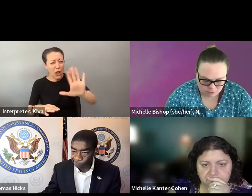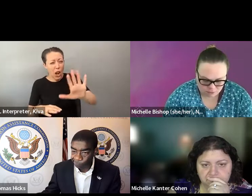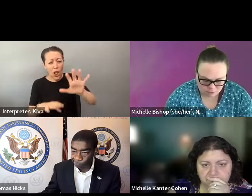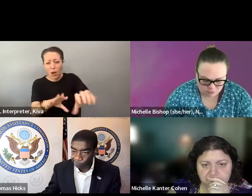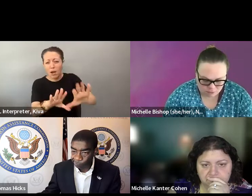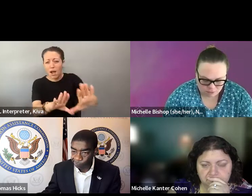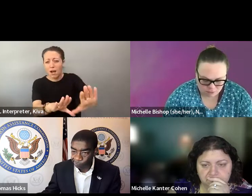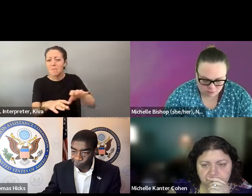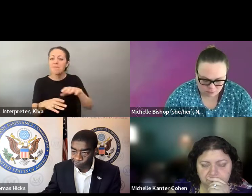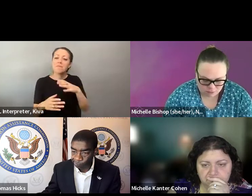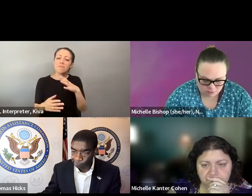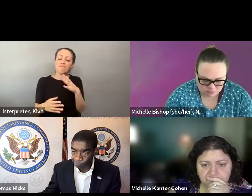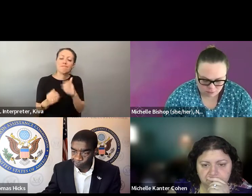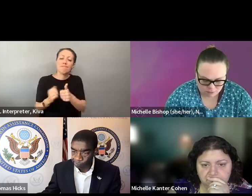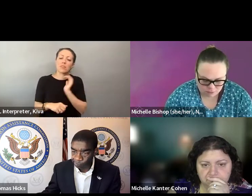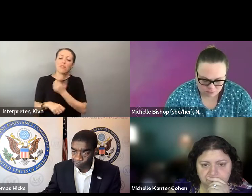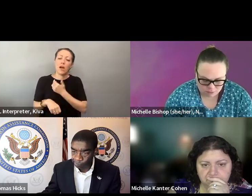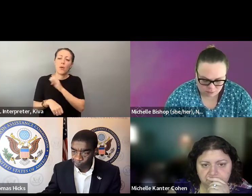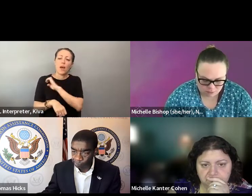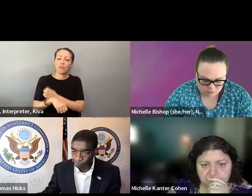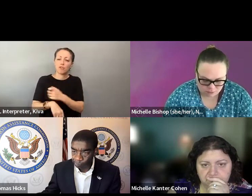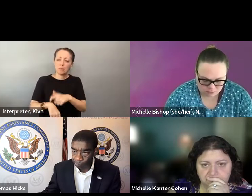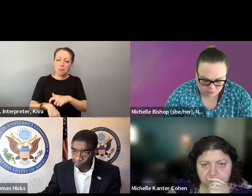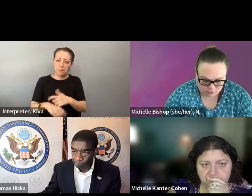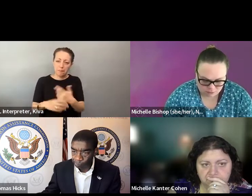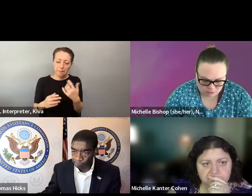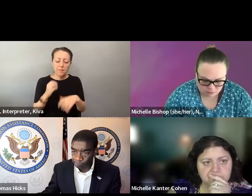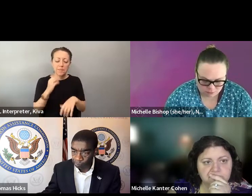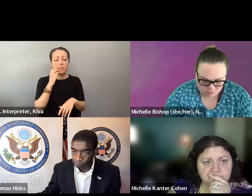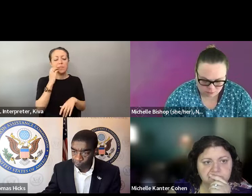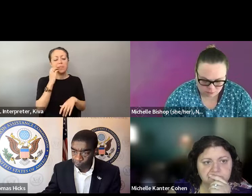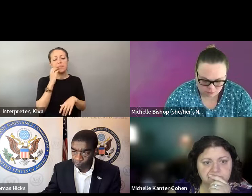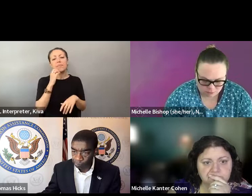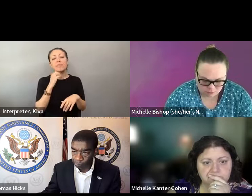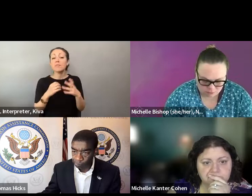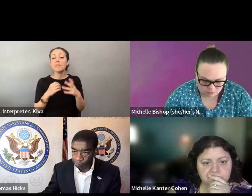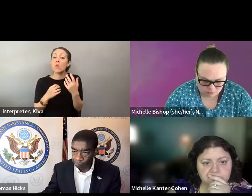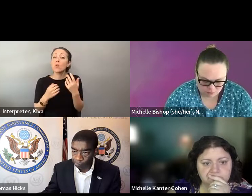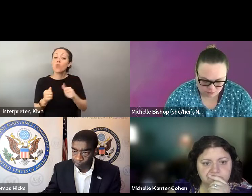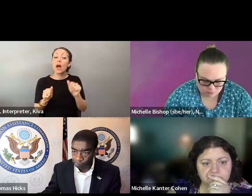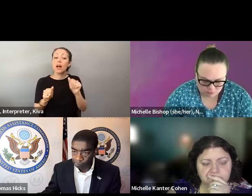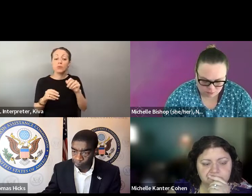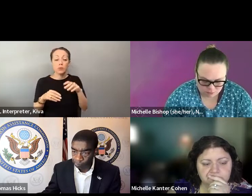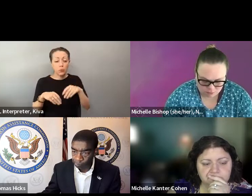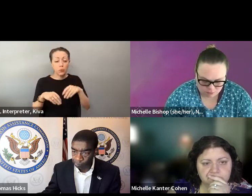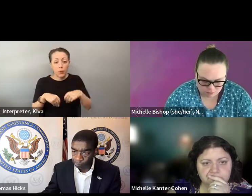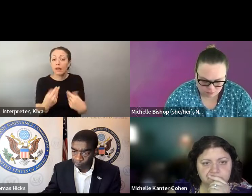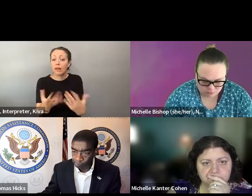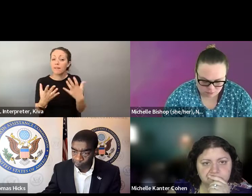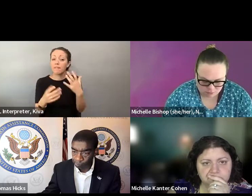there a defensive posture trying to squeak? A good thing here or there. At the local level, I think that's where we have more opportunity , working with supervisors of It was so so so back, I think the state level and be working mostly in a defensive posture, trying to squeak in a good thing Here, there, It's like the local level. I think, that's where we really have more opportunity working with supervised elections. elections and local election officials who have a lot of